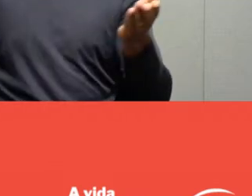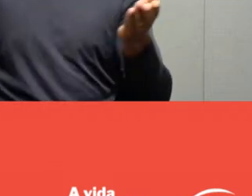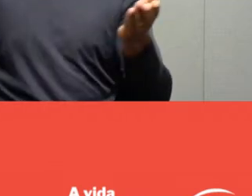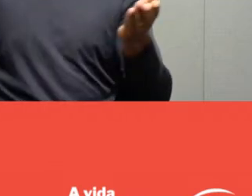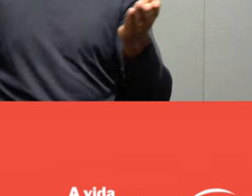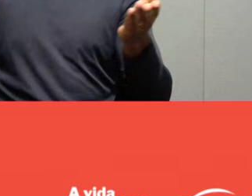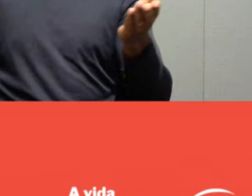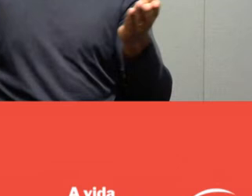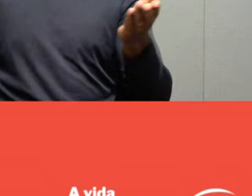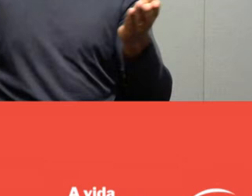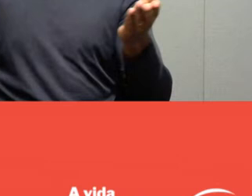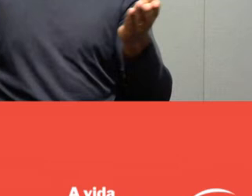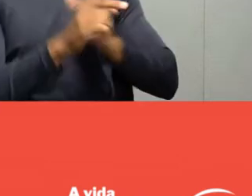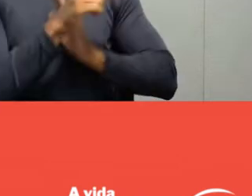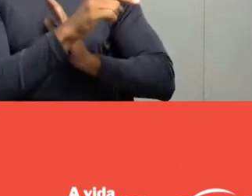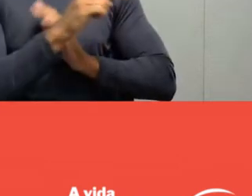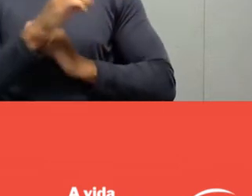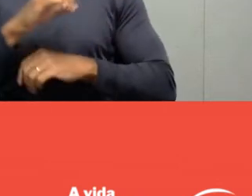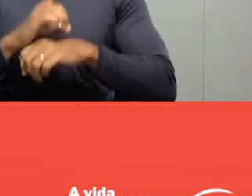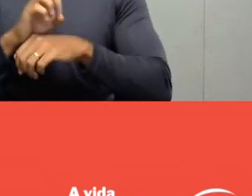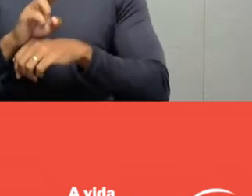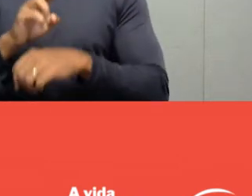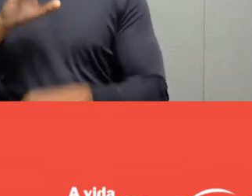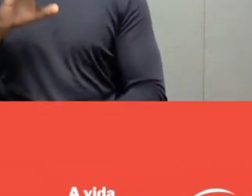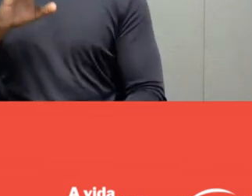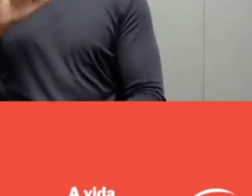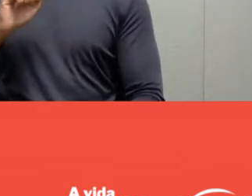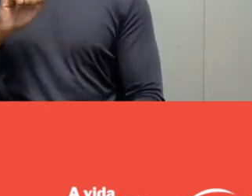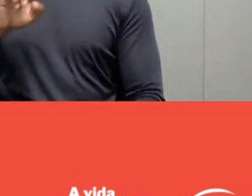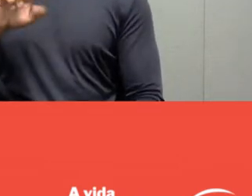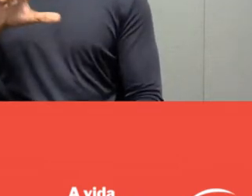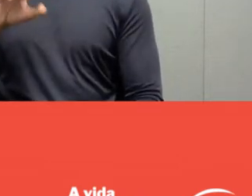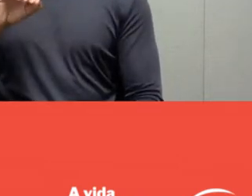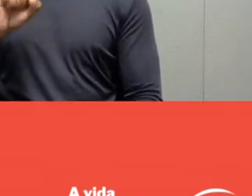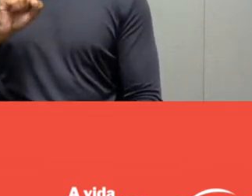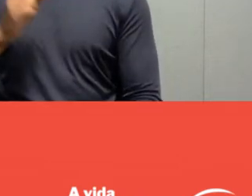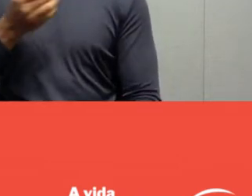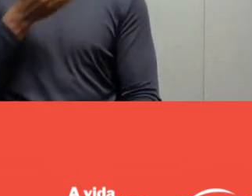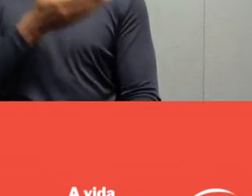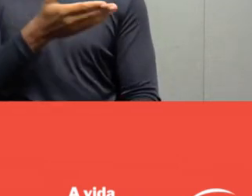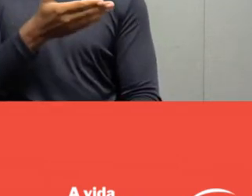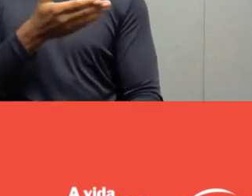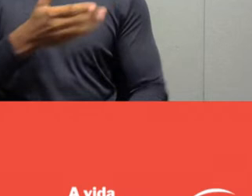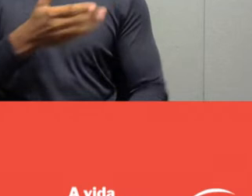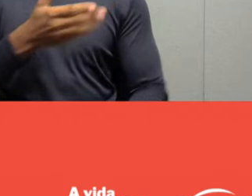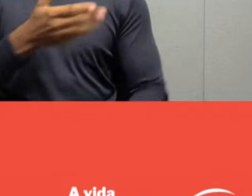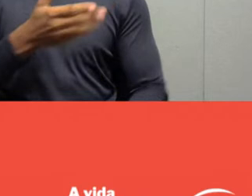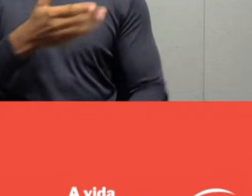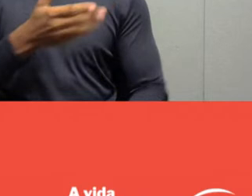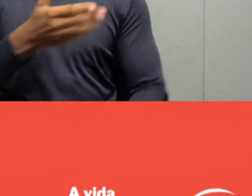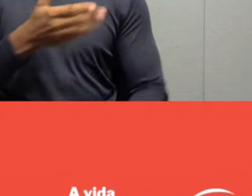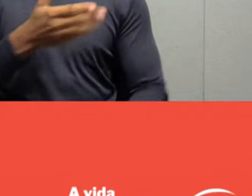Dr. Carlos José Carlos Cirilo, sorry, and our director of Social Programs, Janaína Melo.